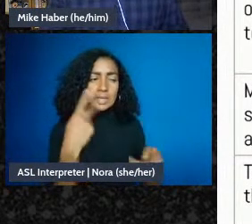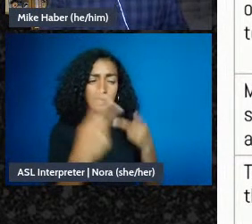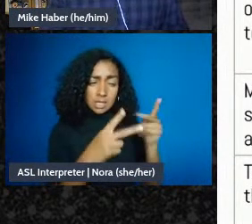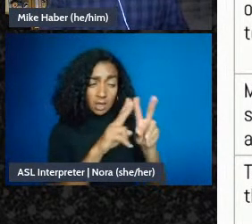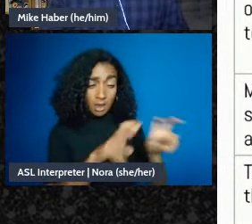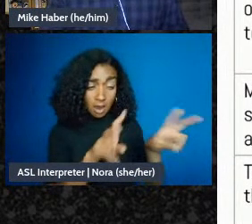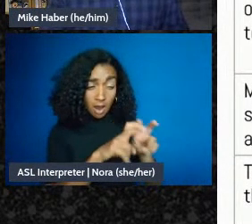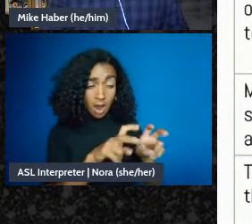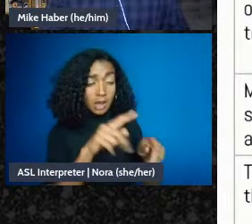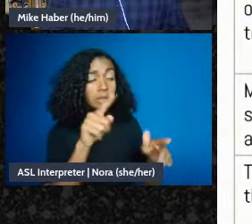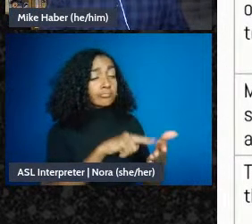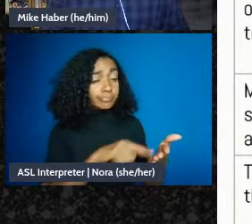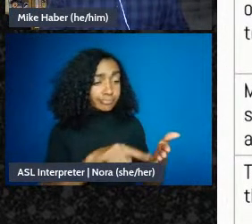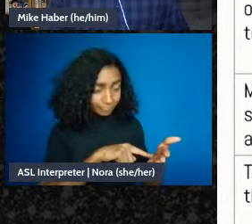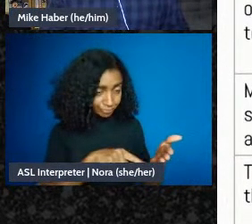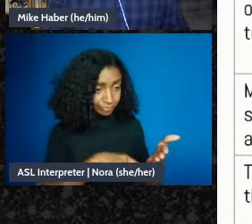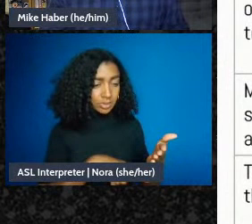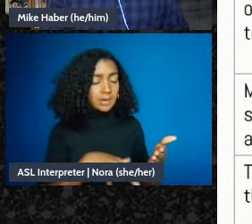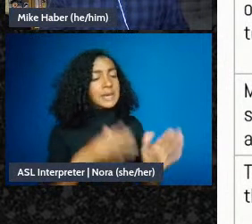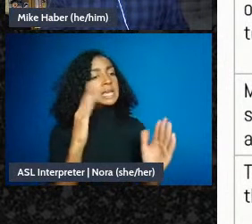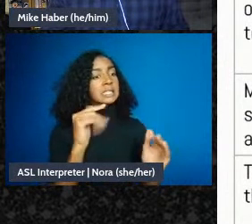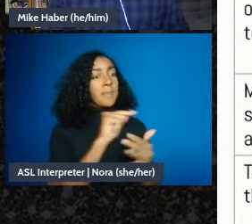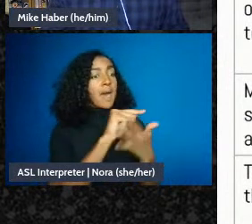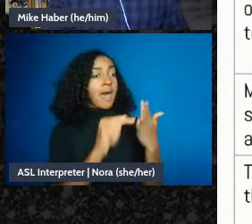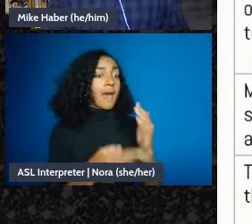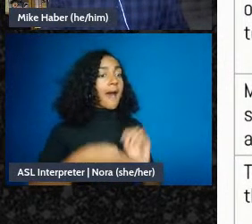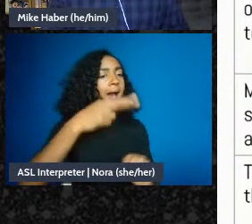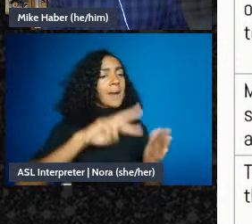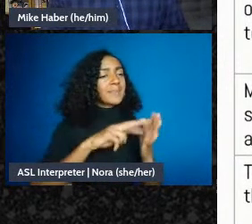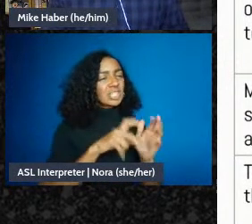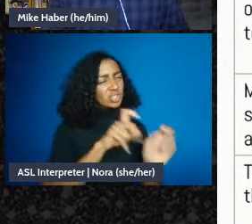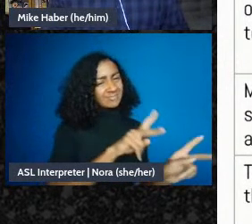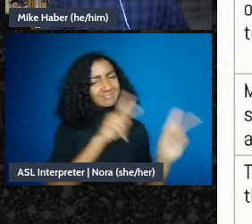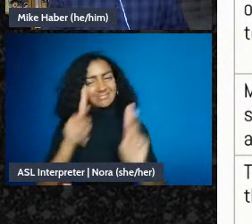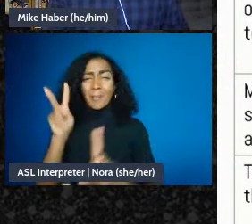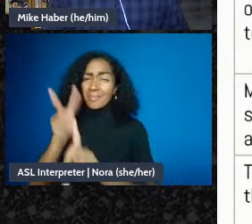So to just give some of the-the big critiques of the non-profit industrial complex,